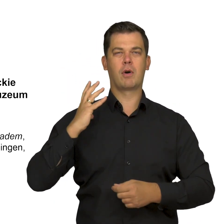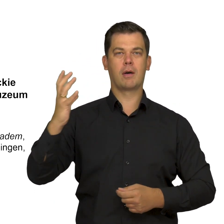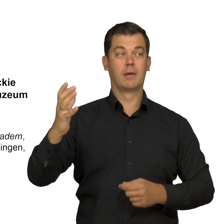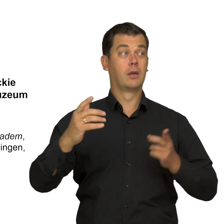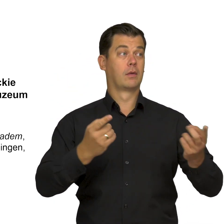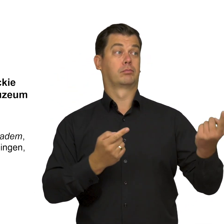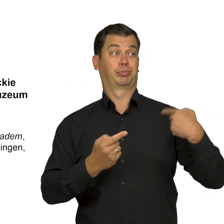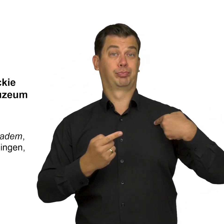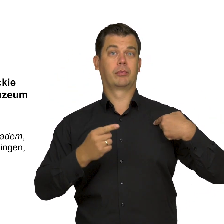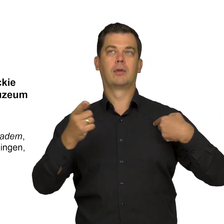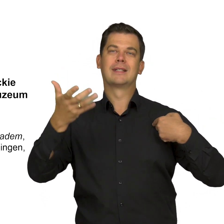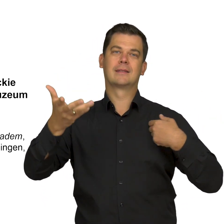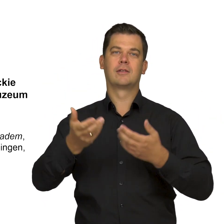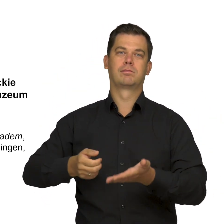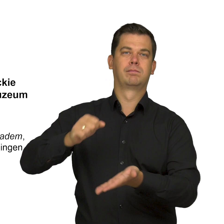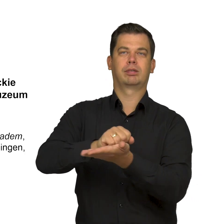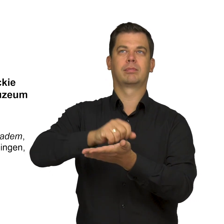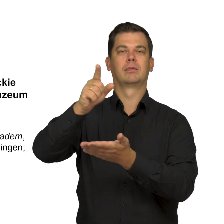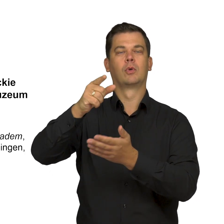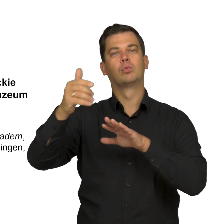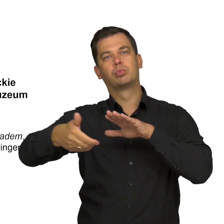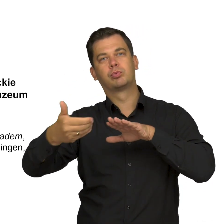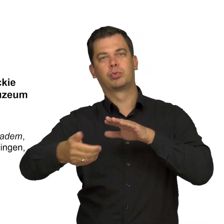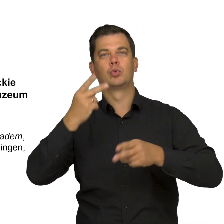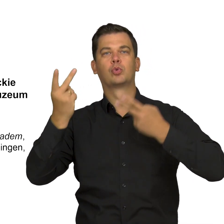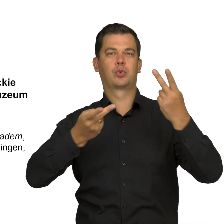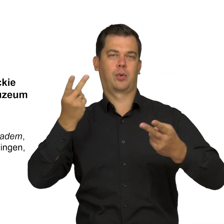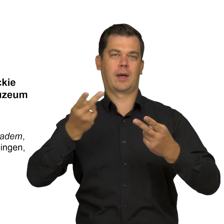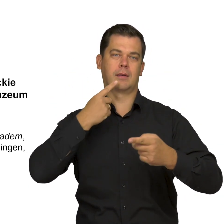who invested in precious metal mining and smelting plants.